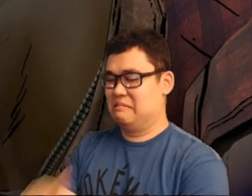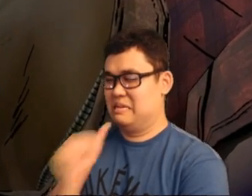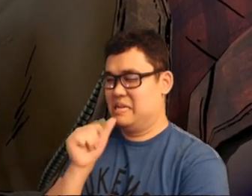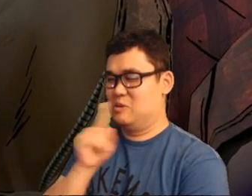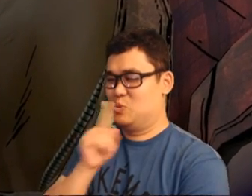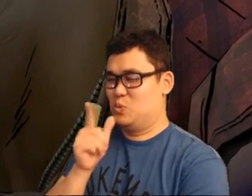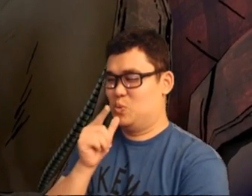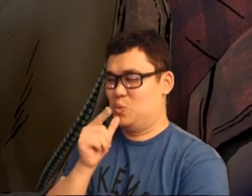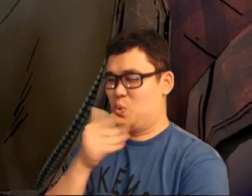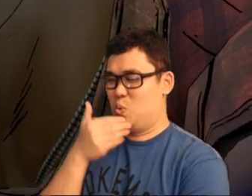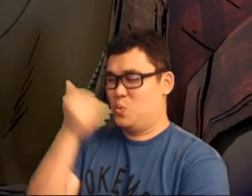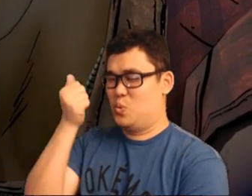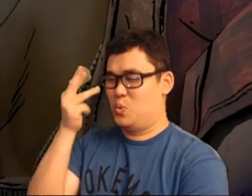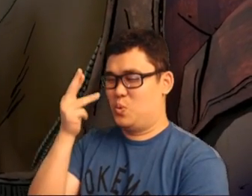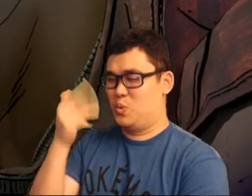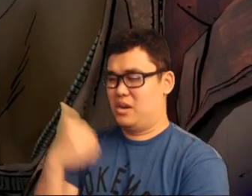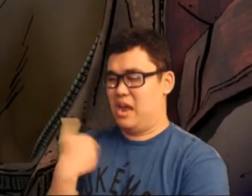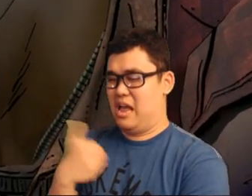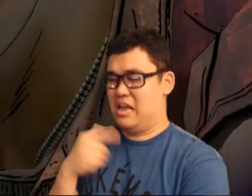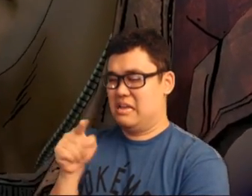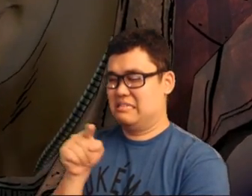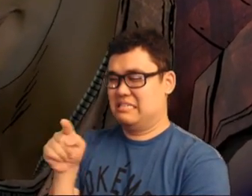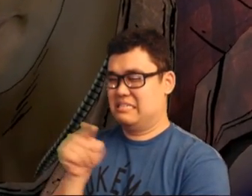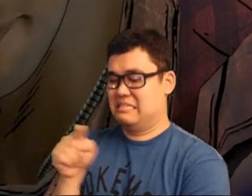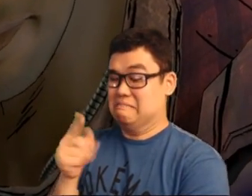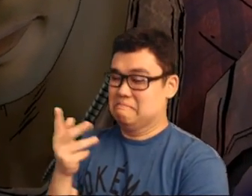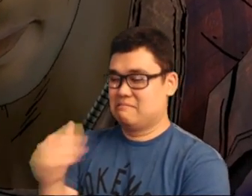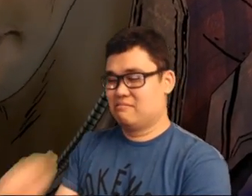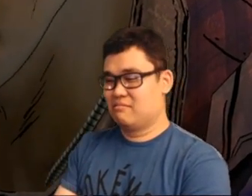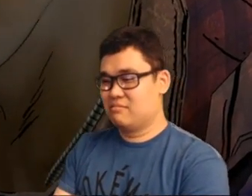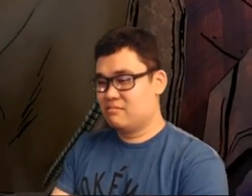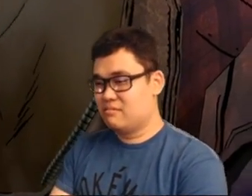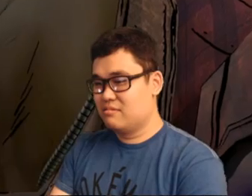I am not sure which one of them is a big brother or little brother.